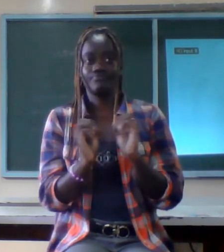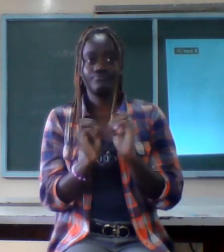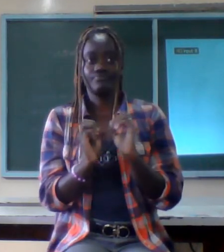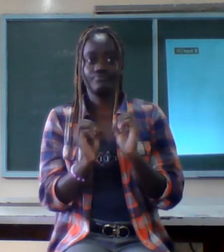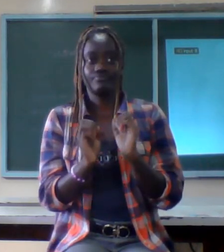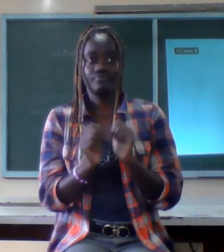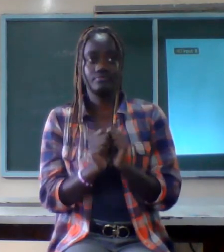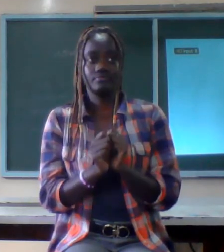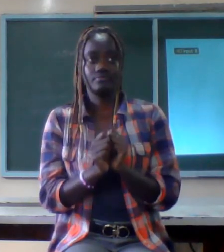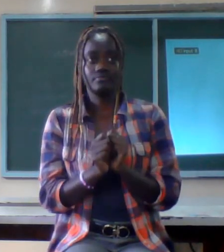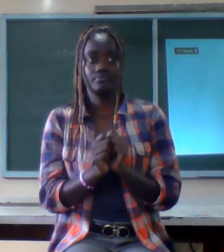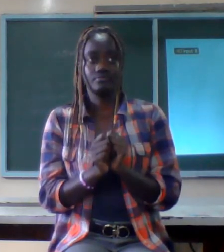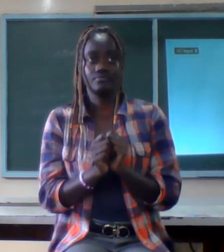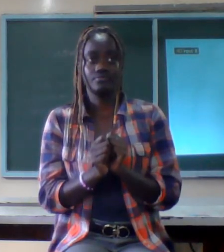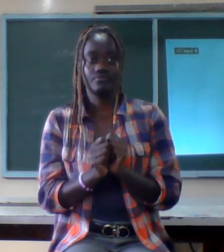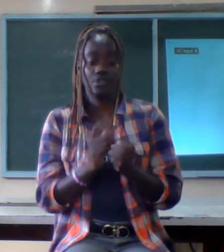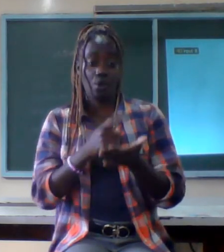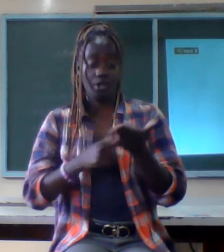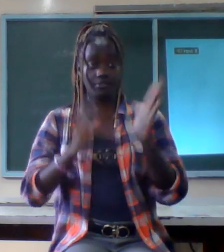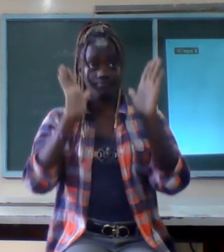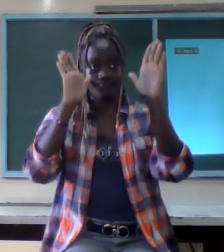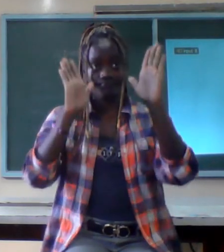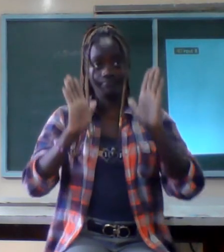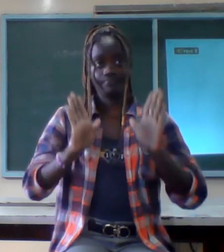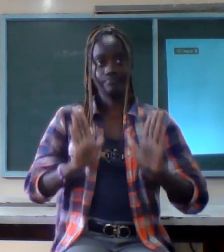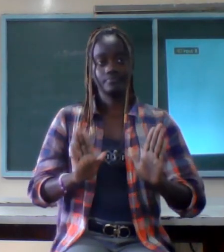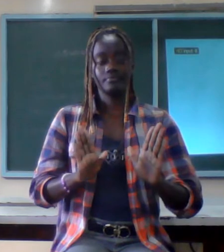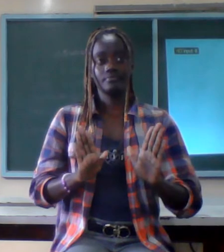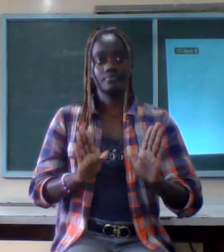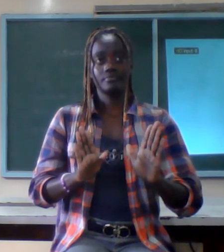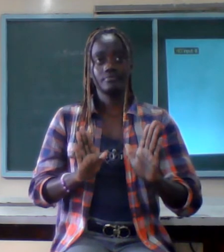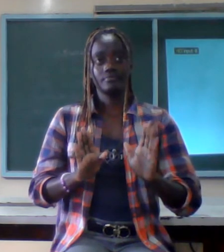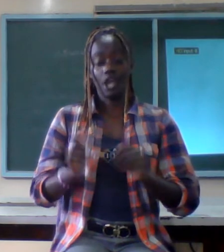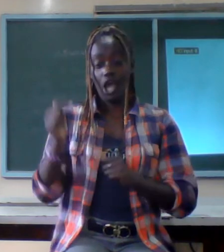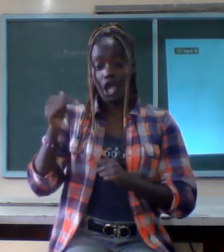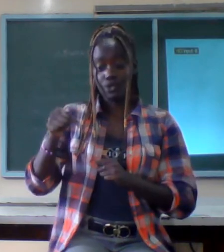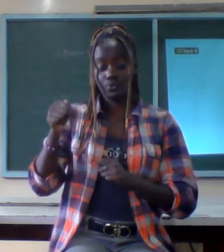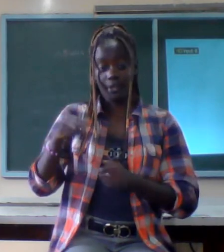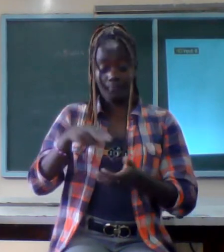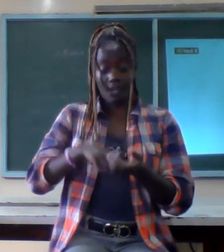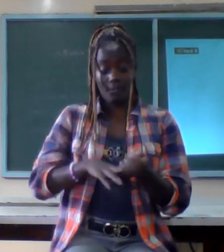what matters most is the present life of your patina